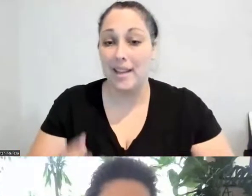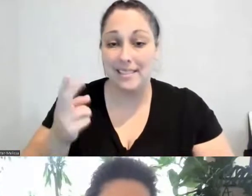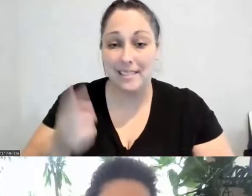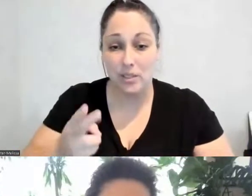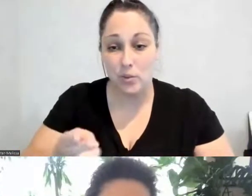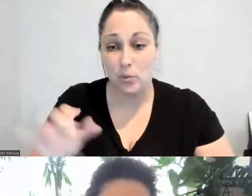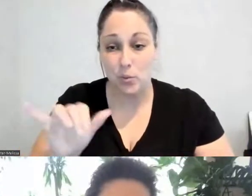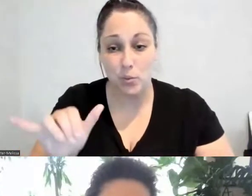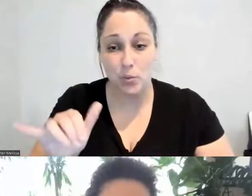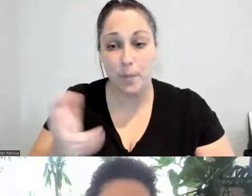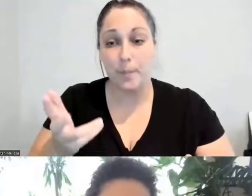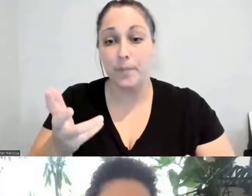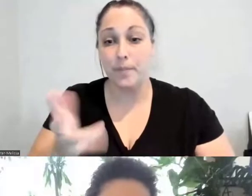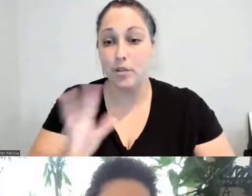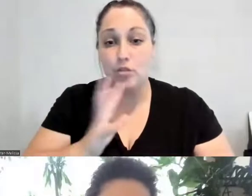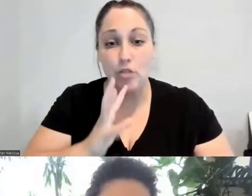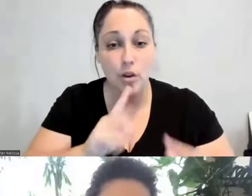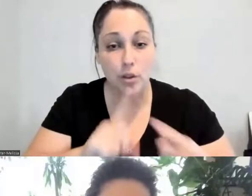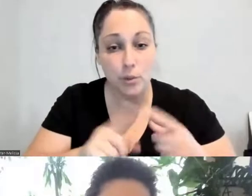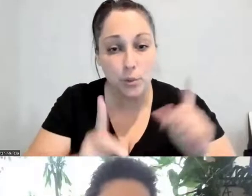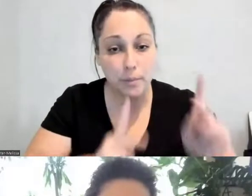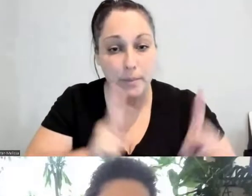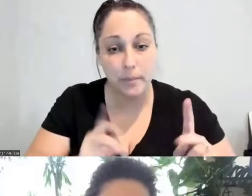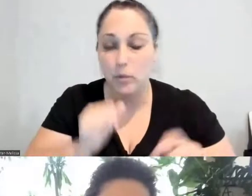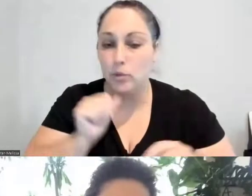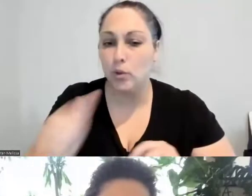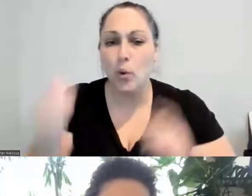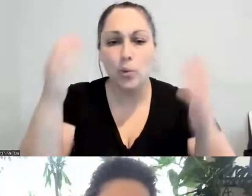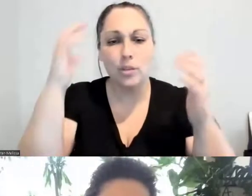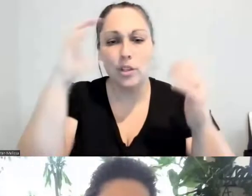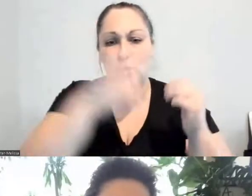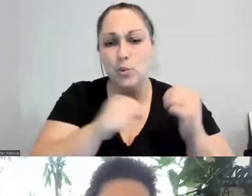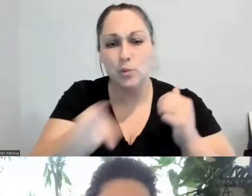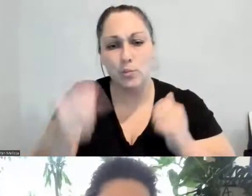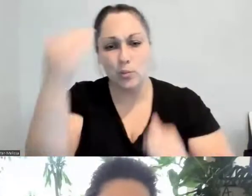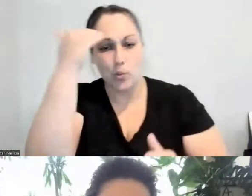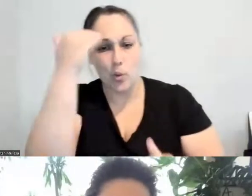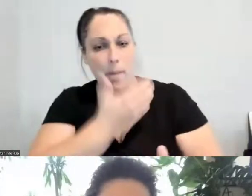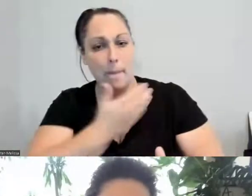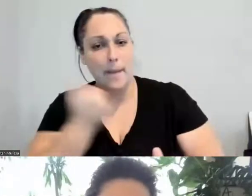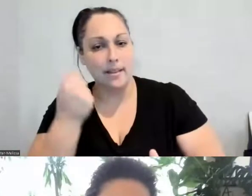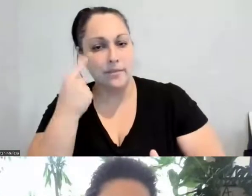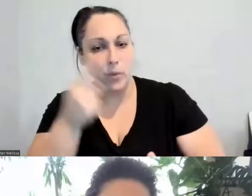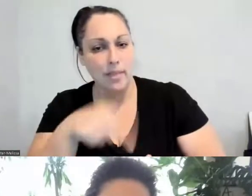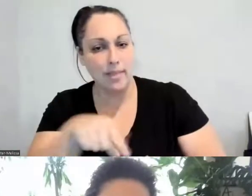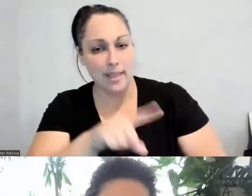Don't assume that you know what's best for other folks; right? Don't assume that they want a community garden.